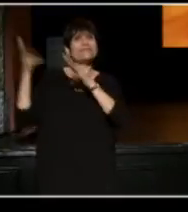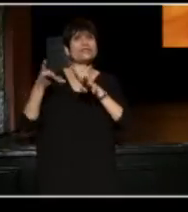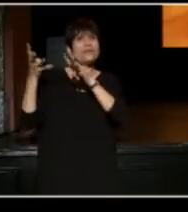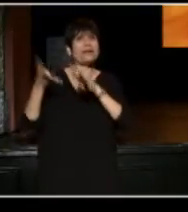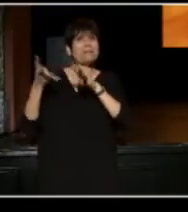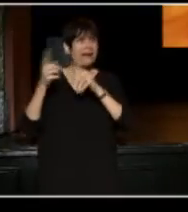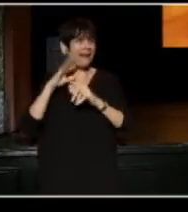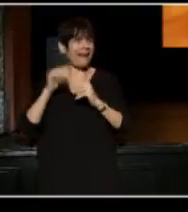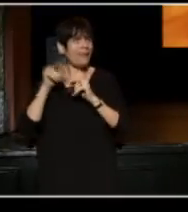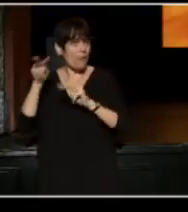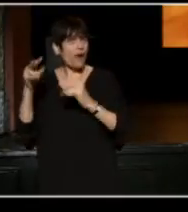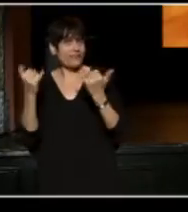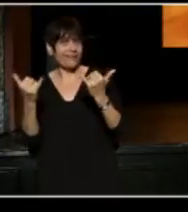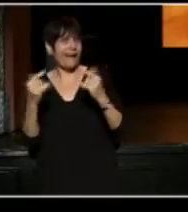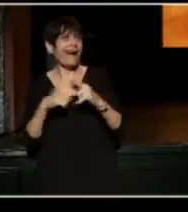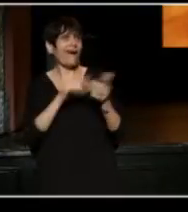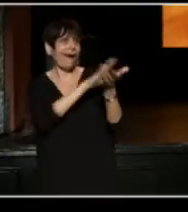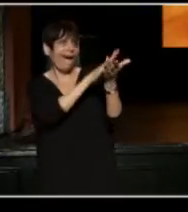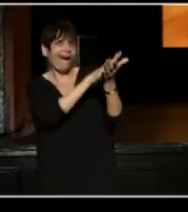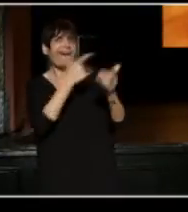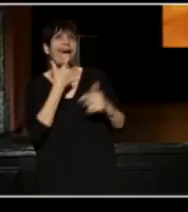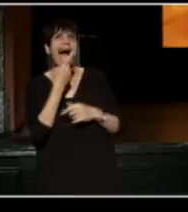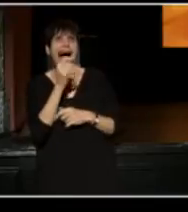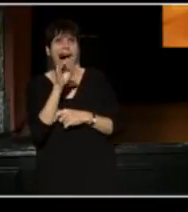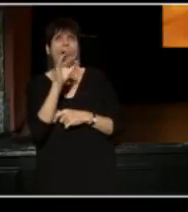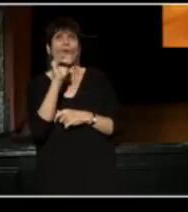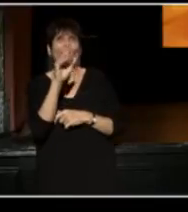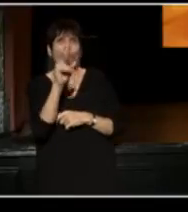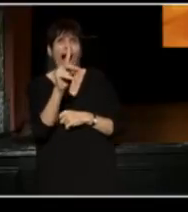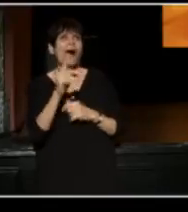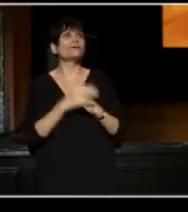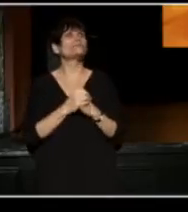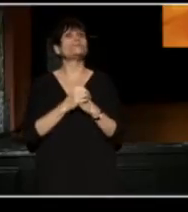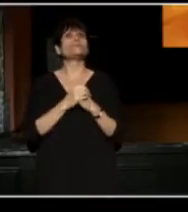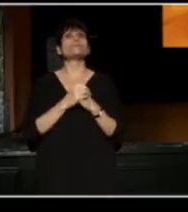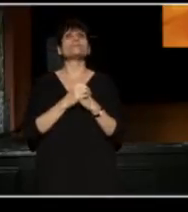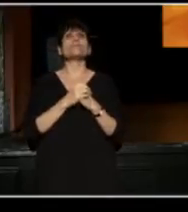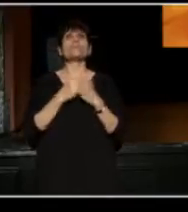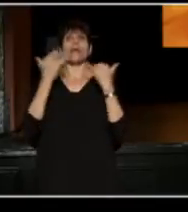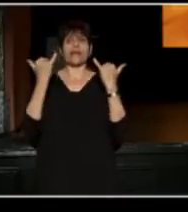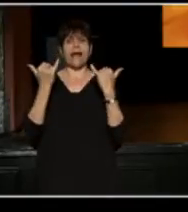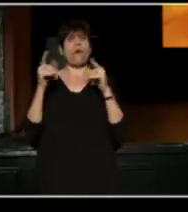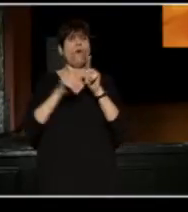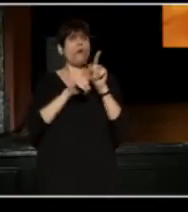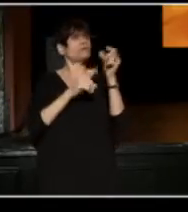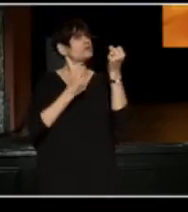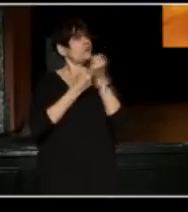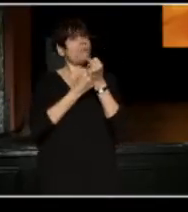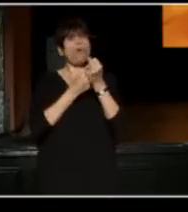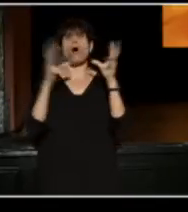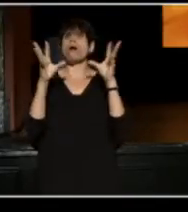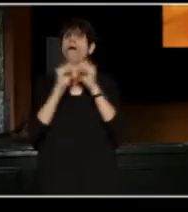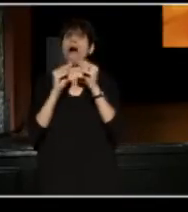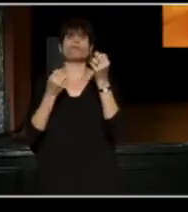And now, I'd like to acknowledge that this time together would not be possible without the support of our Conference's sponsors.